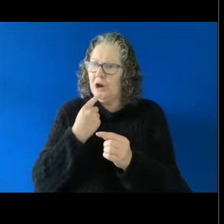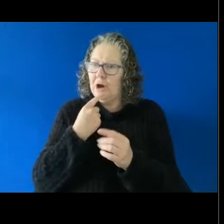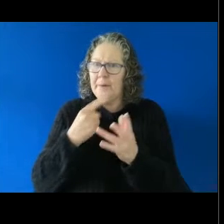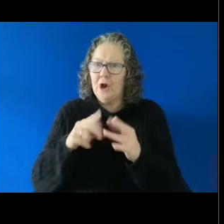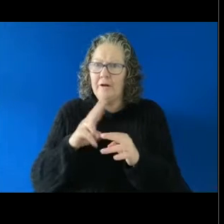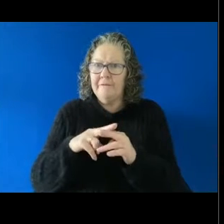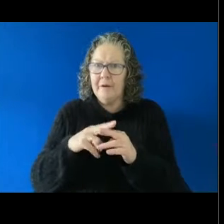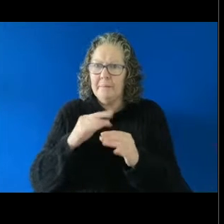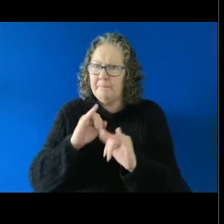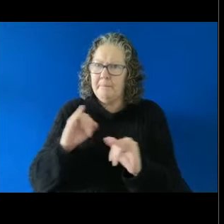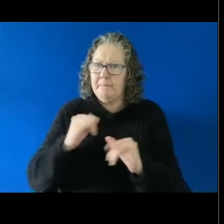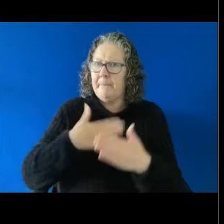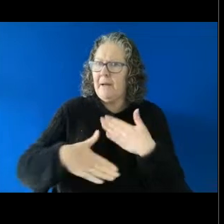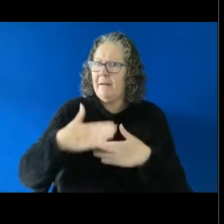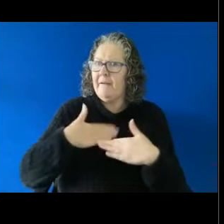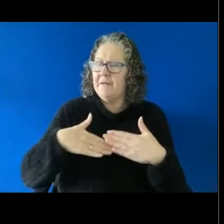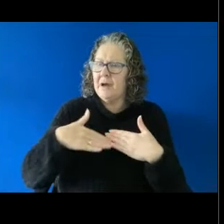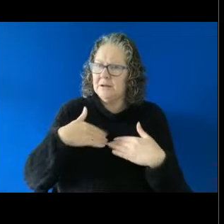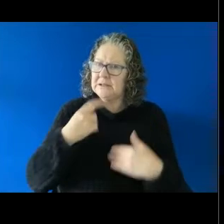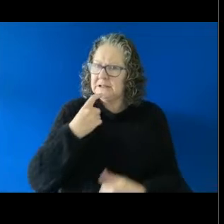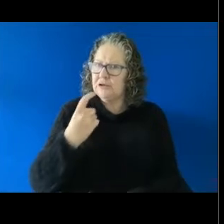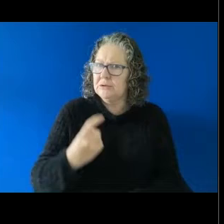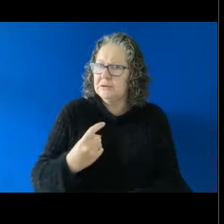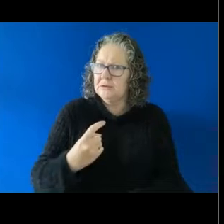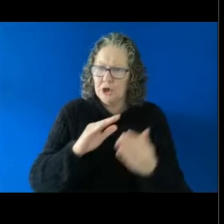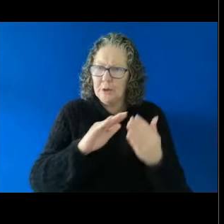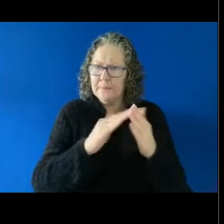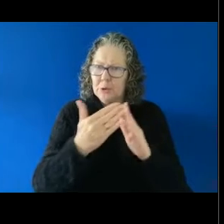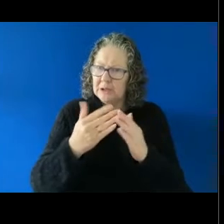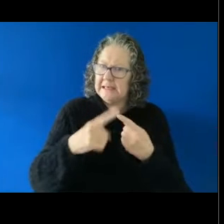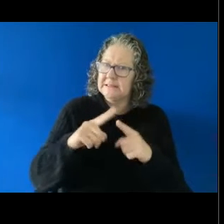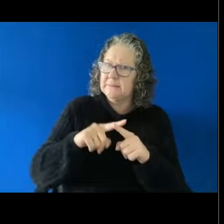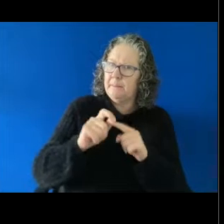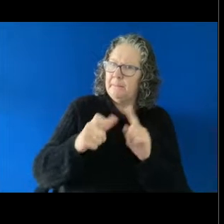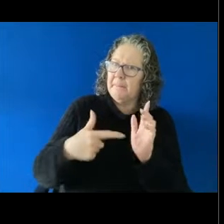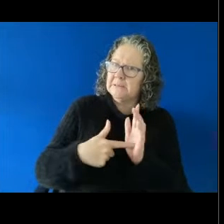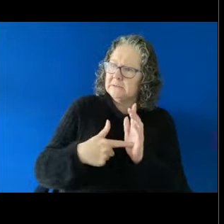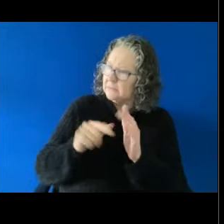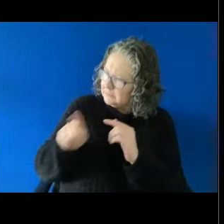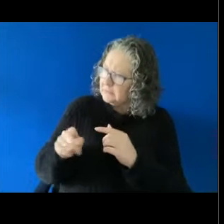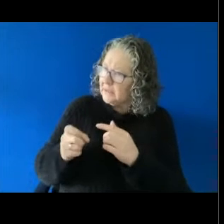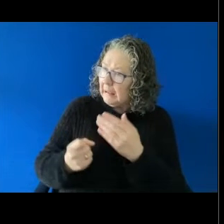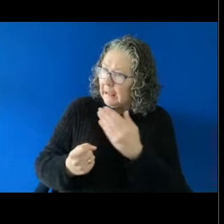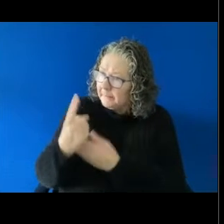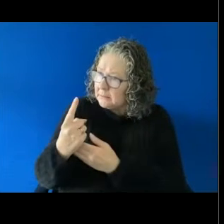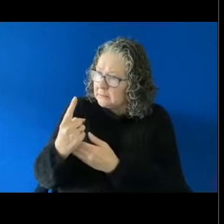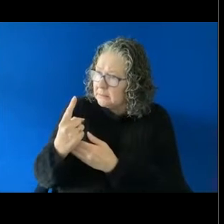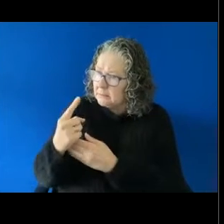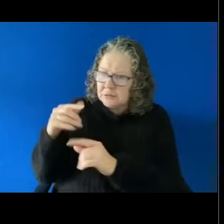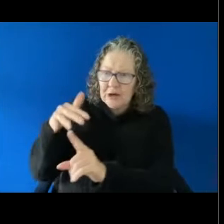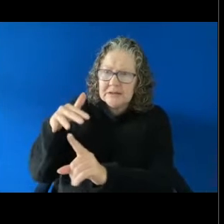community expectations dictate that when these sorts of things happen to people, though there